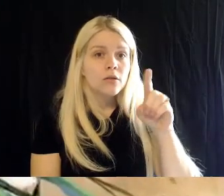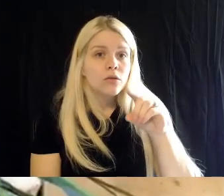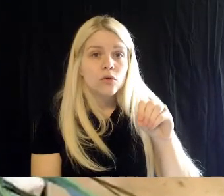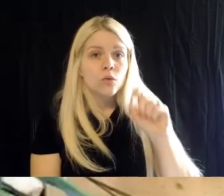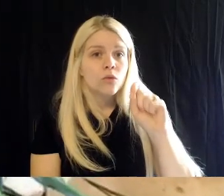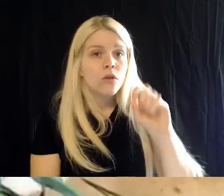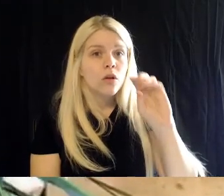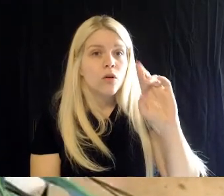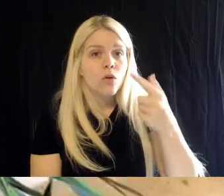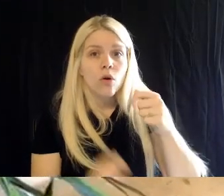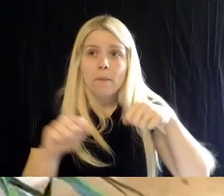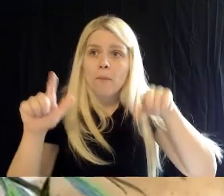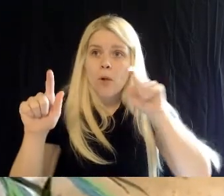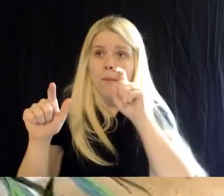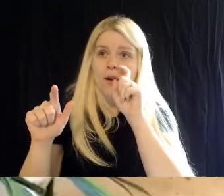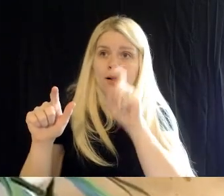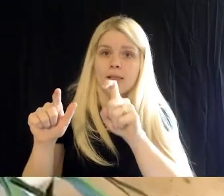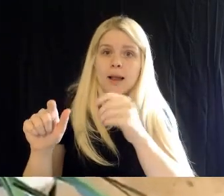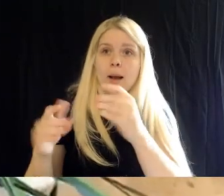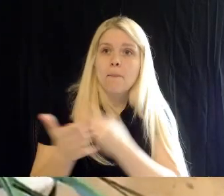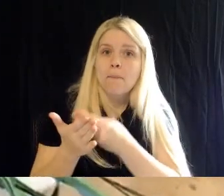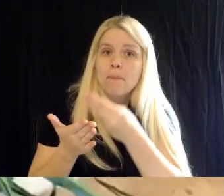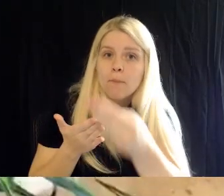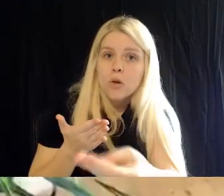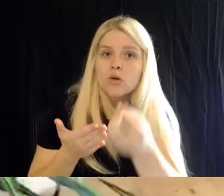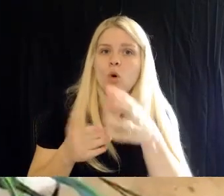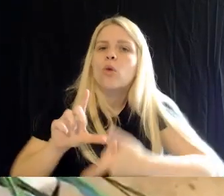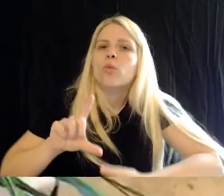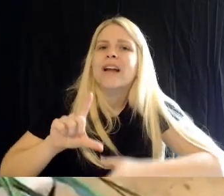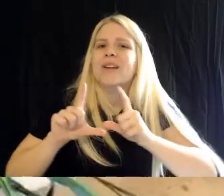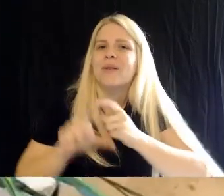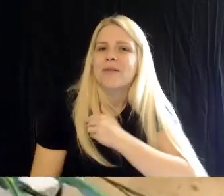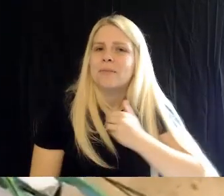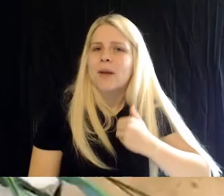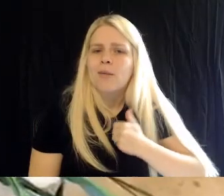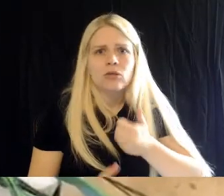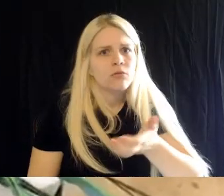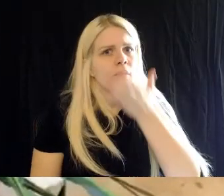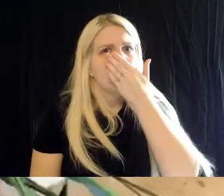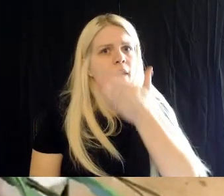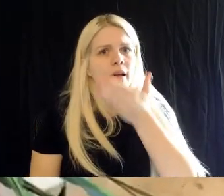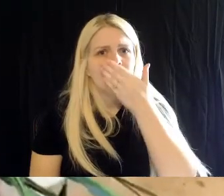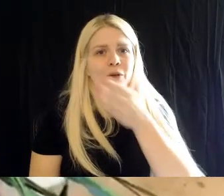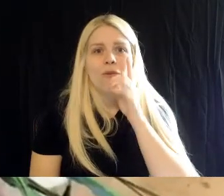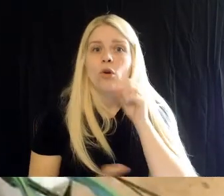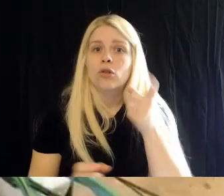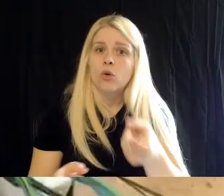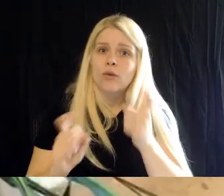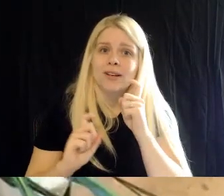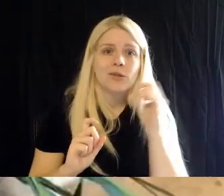Tthank you for that. And thank you for your donations, just great.